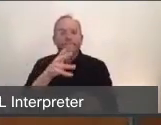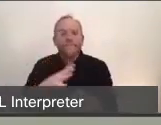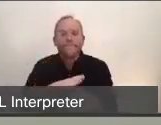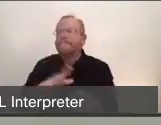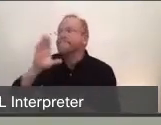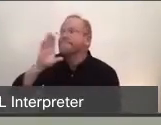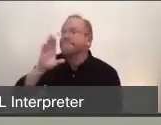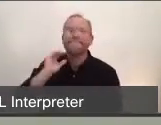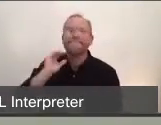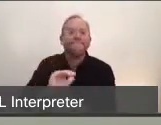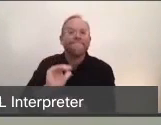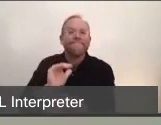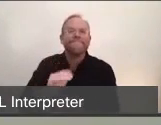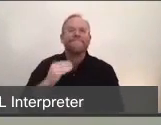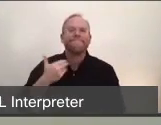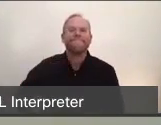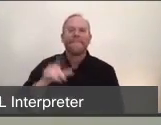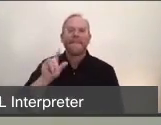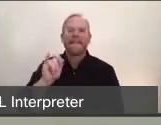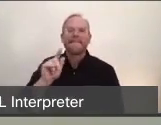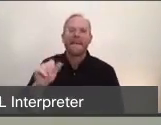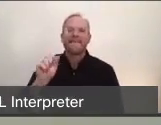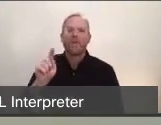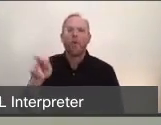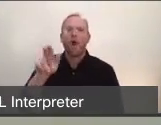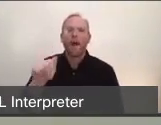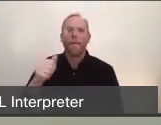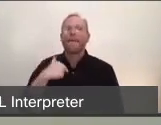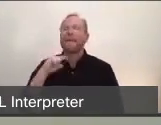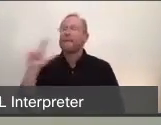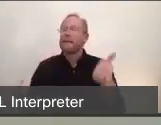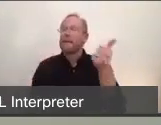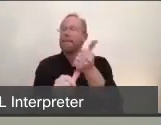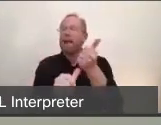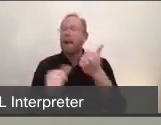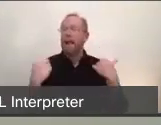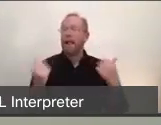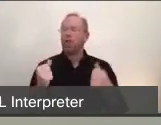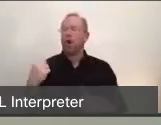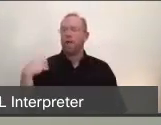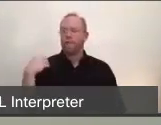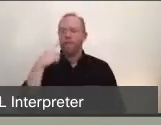and I'm the Deputy Health Officer for the County. Thank you for being with us tonight and just like Supervisor Rice,